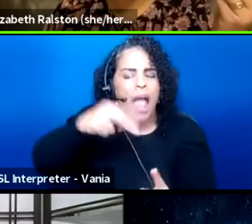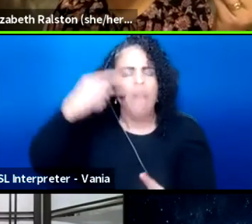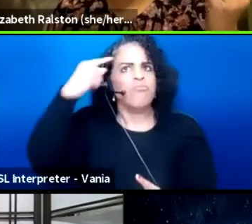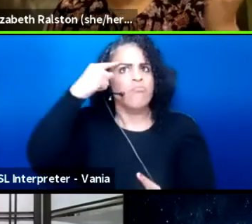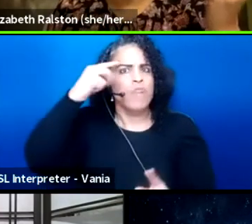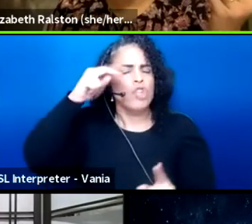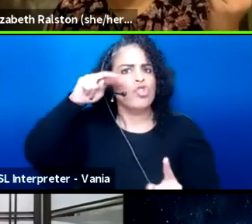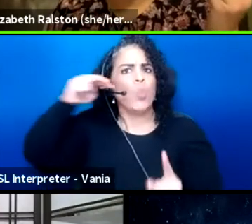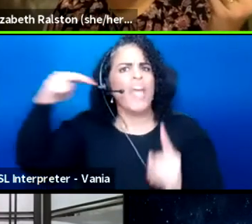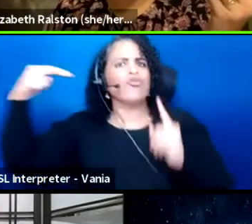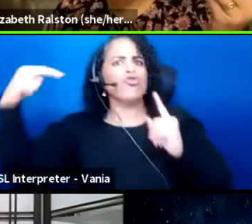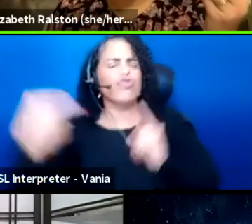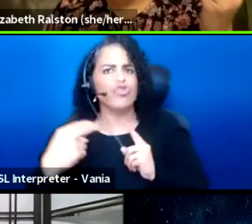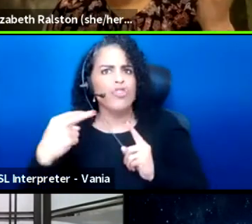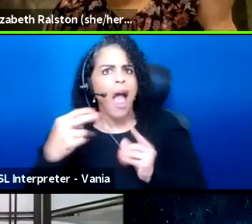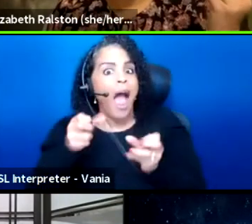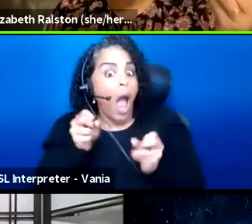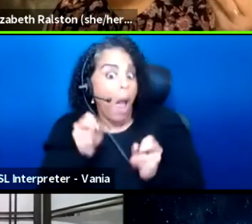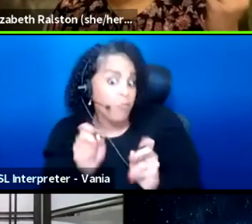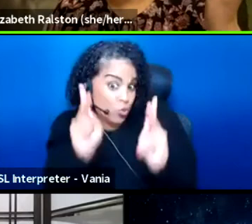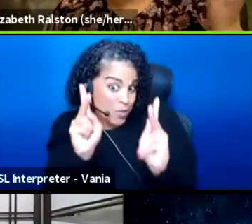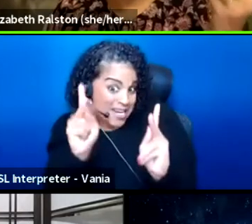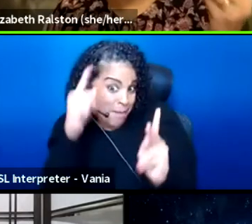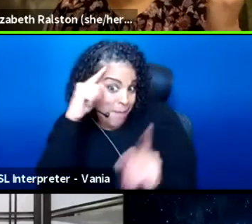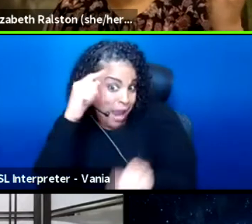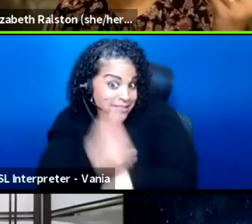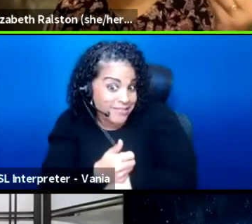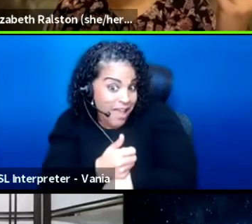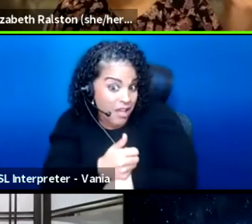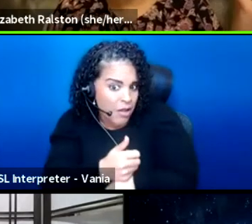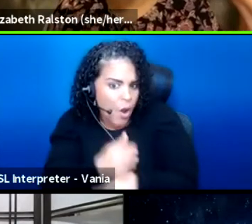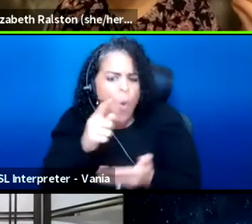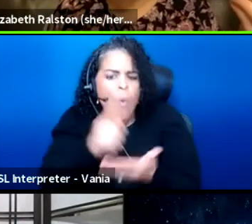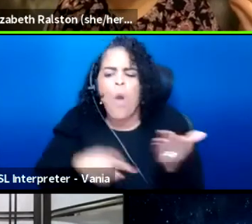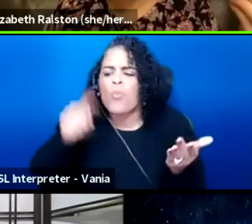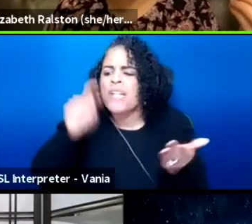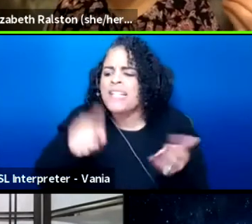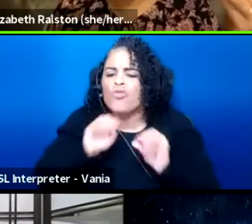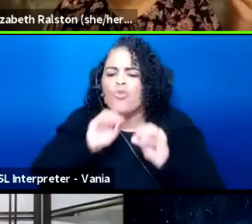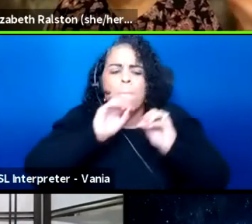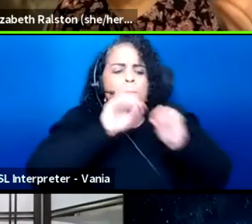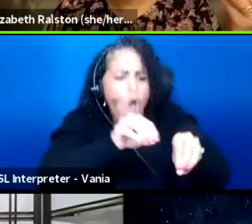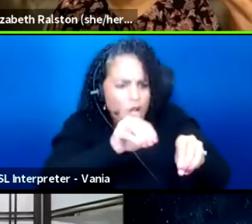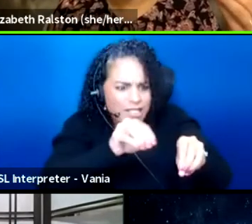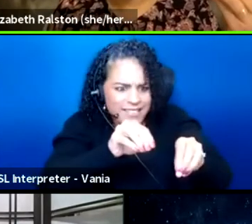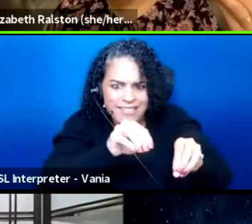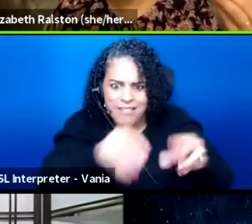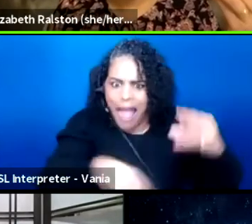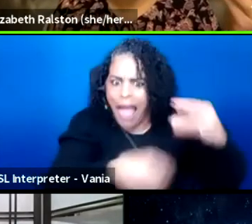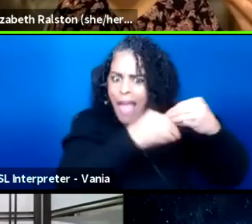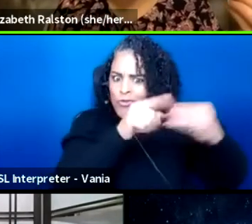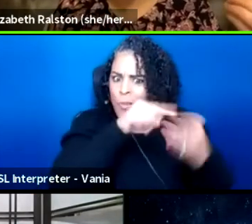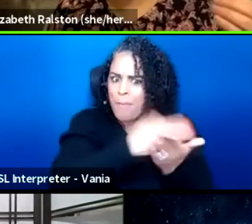and think about what do we need to put in the budget every year to make this happen?